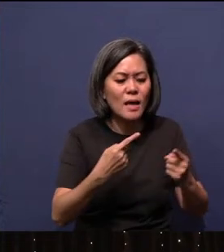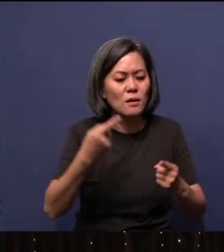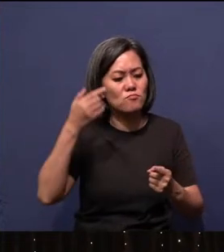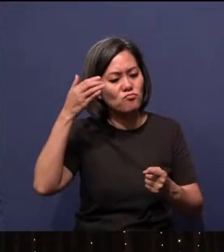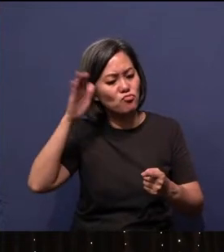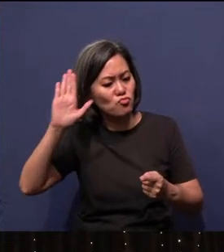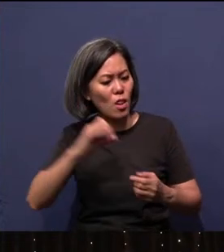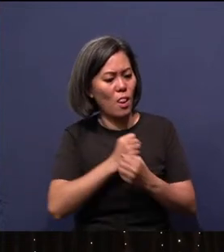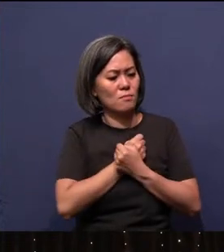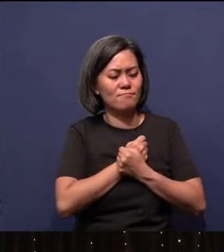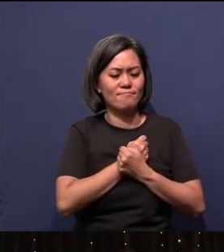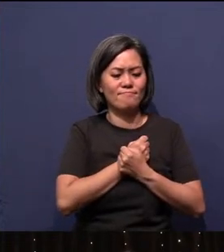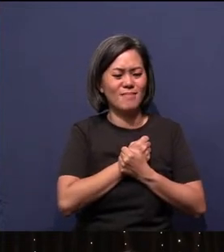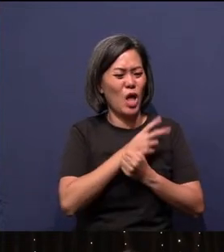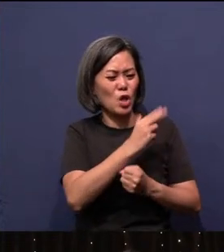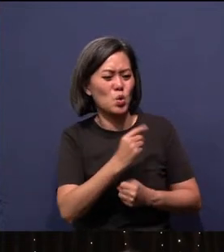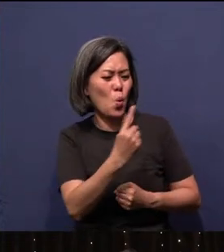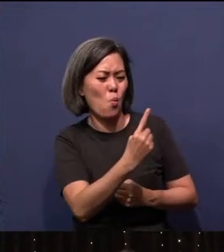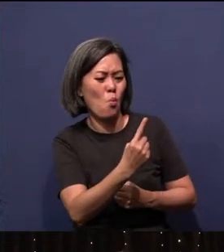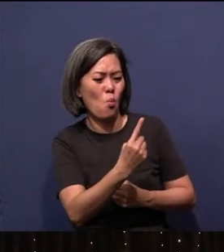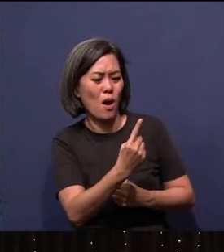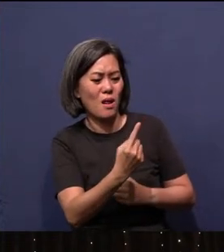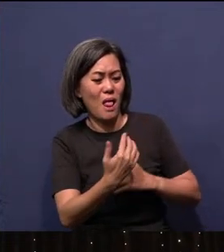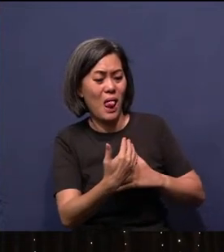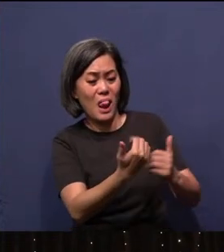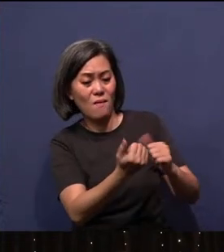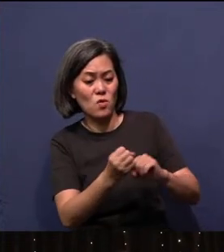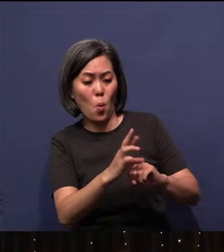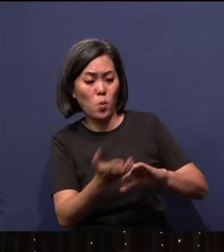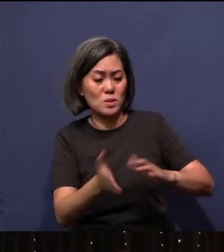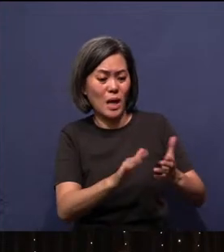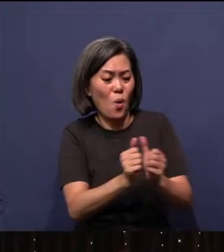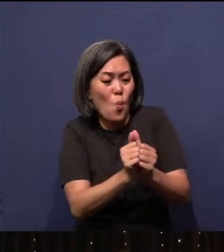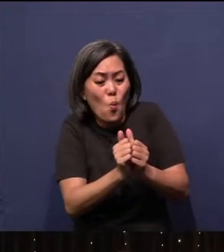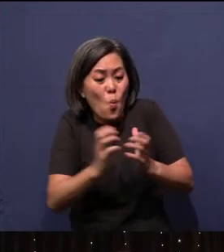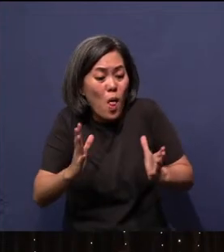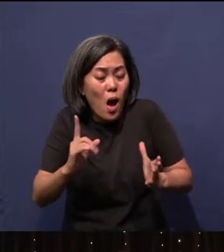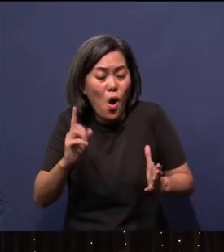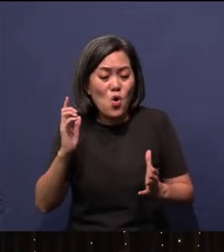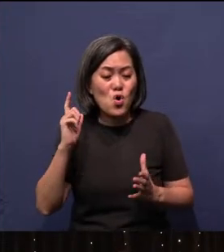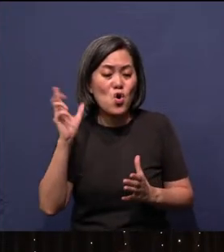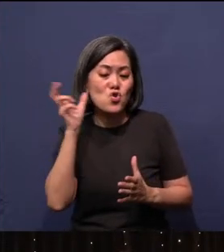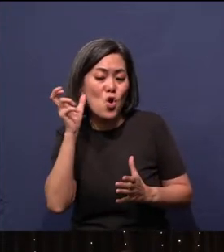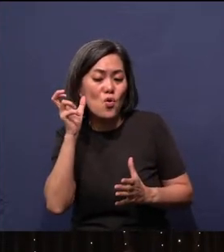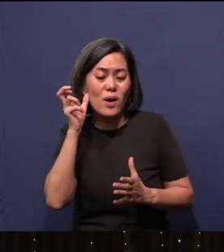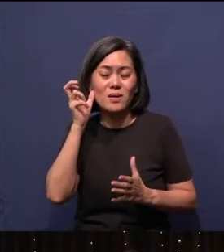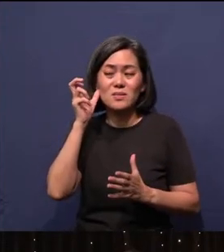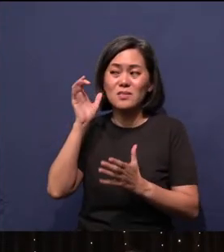so that no one should live or die without hearing the name of Jesus."